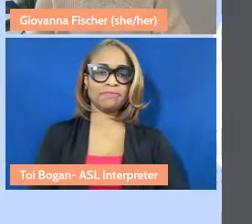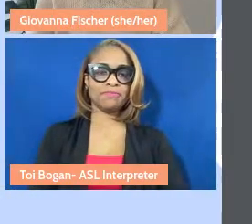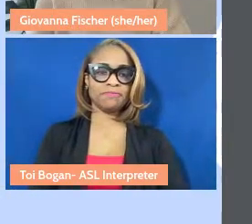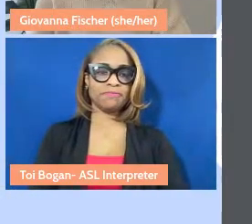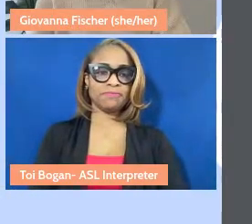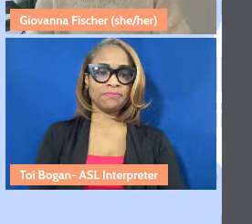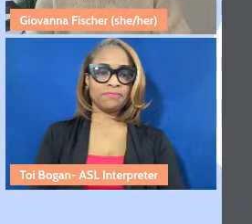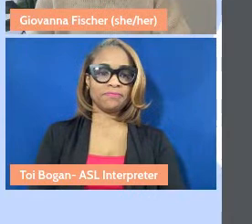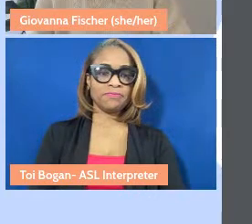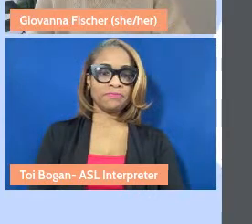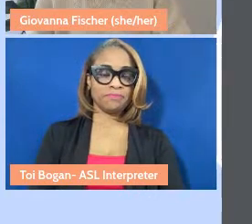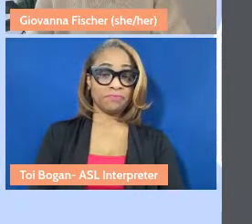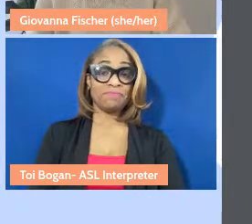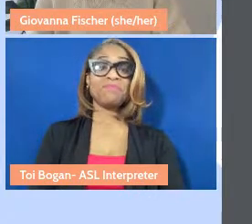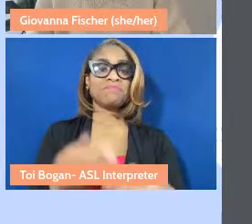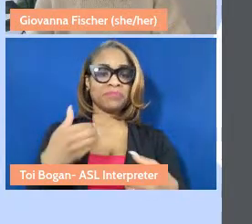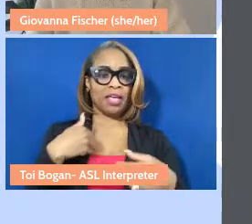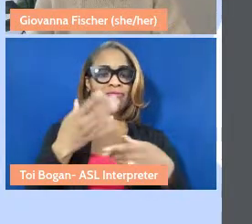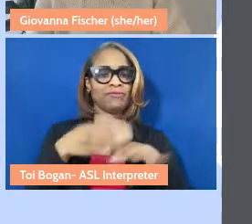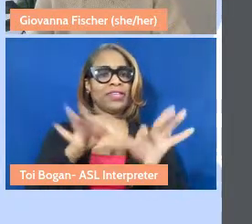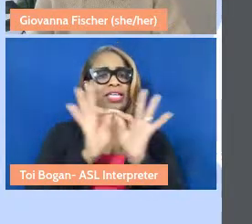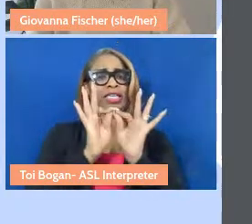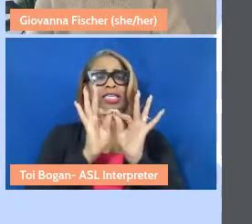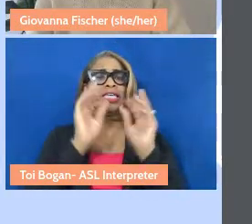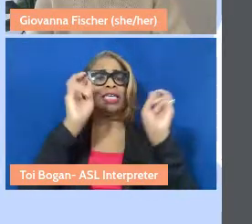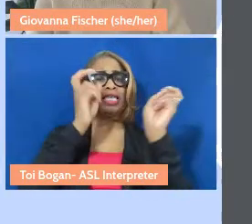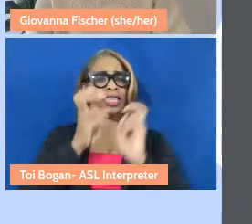And you'll find the key themes in addition to the discussion questions and additional